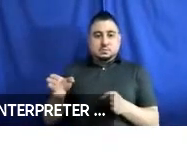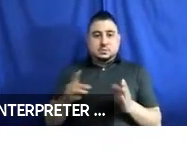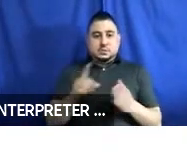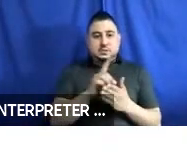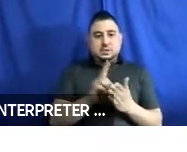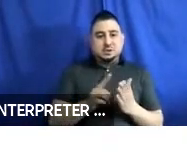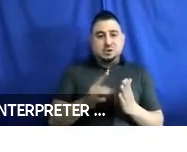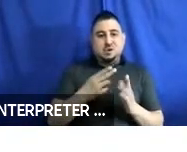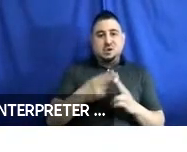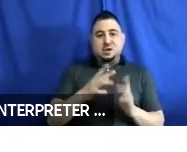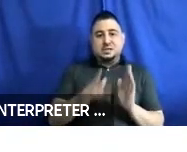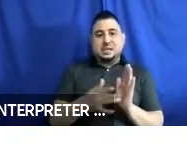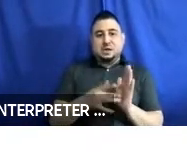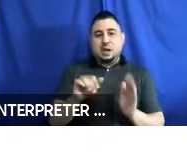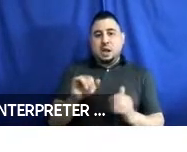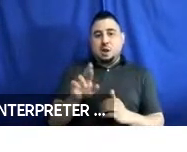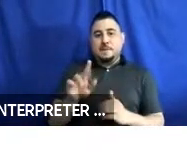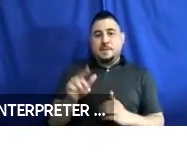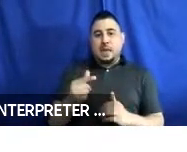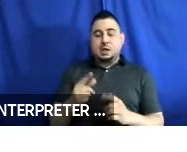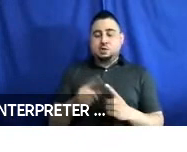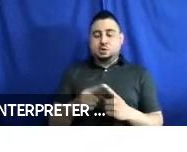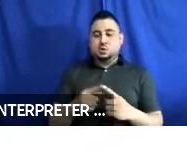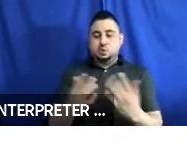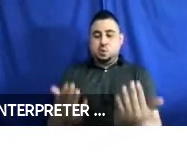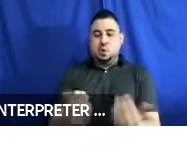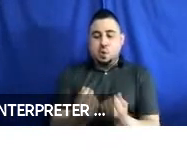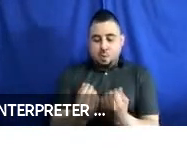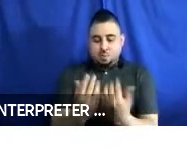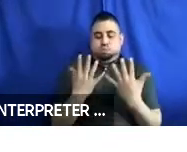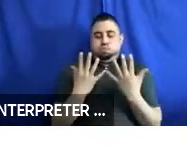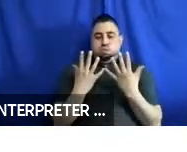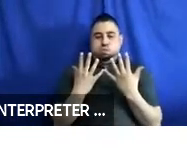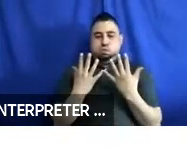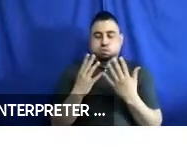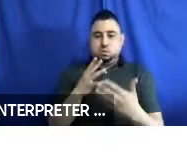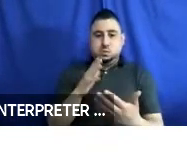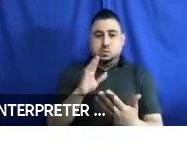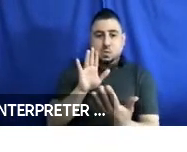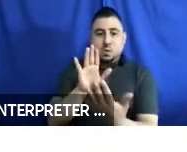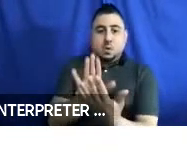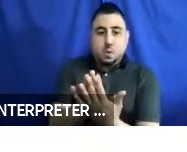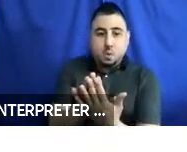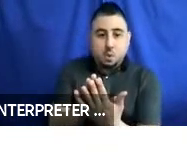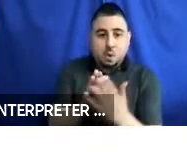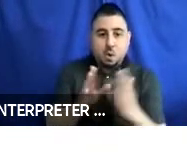a center airbag to contain humans. And the catch airbag as we’re calling it, will help